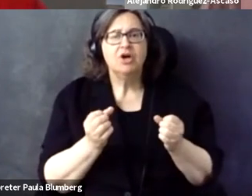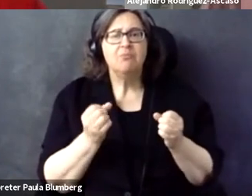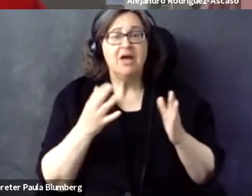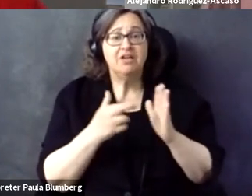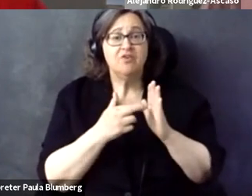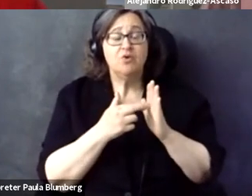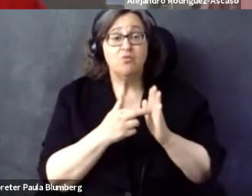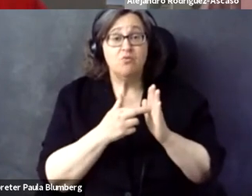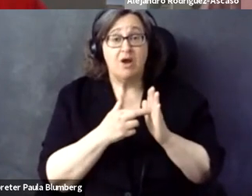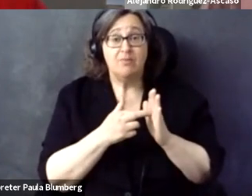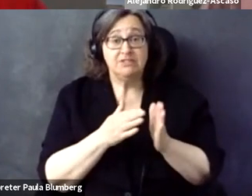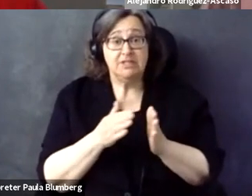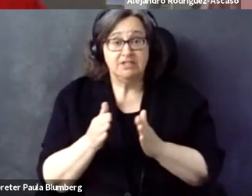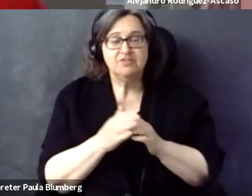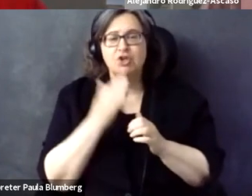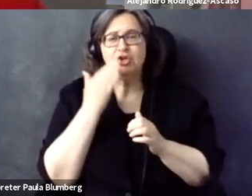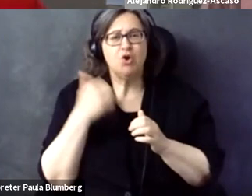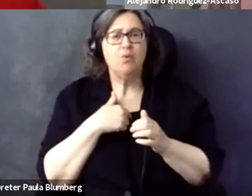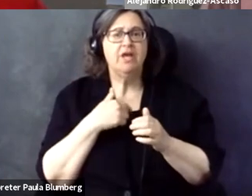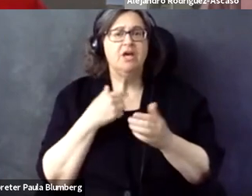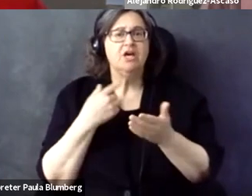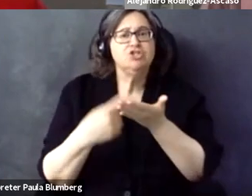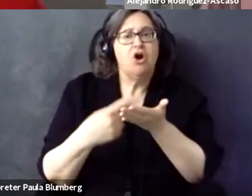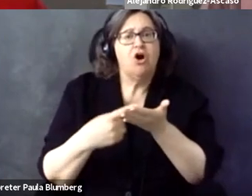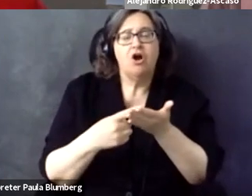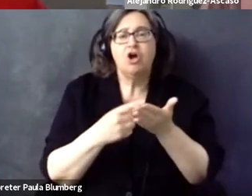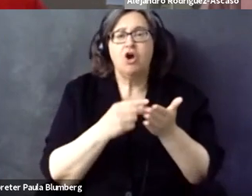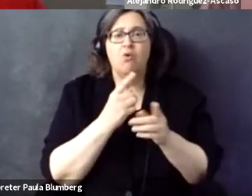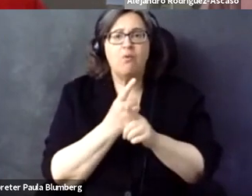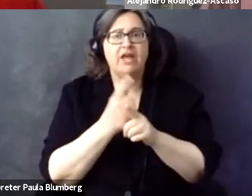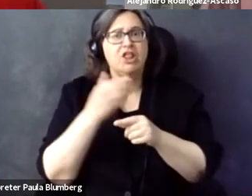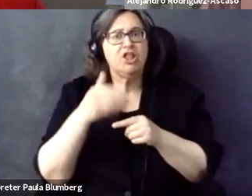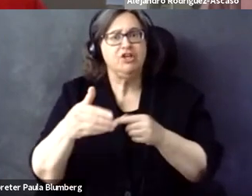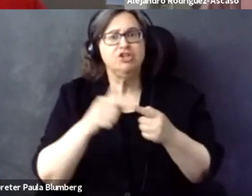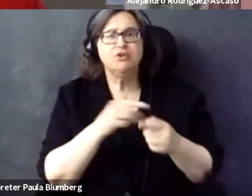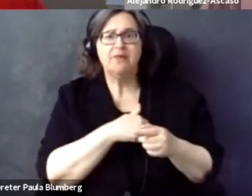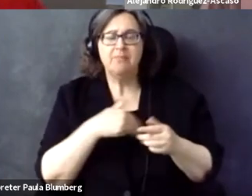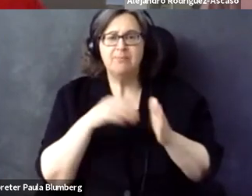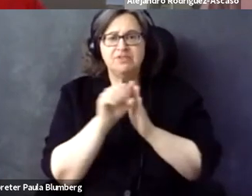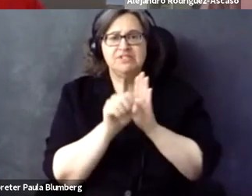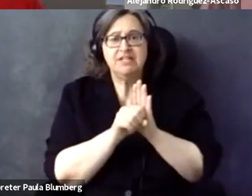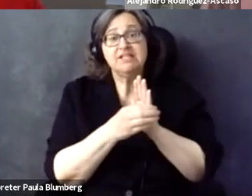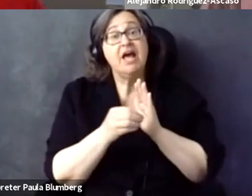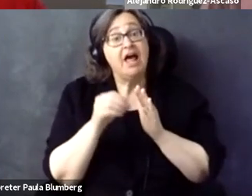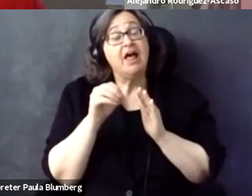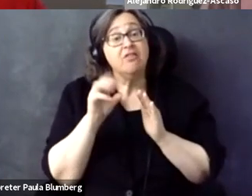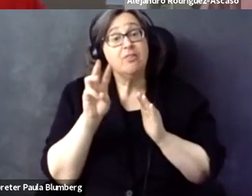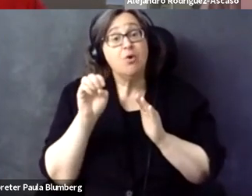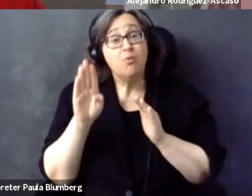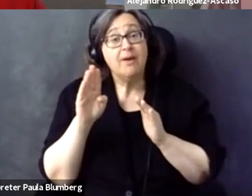consolidation of that by mid next year. So we are all in this learning stage. Many of those represented know we